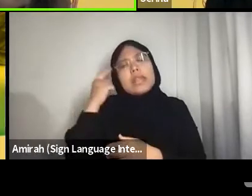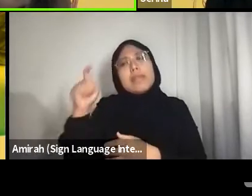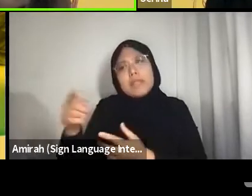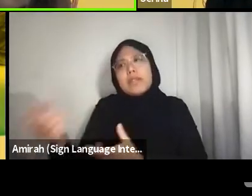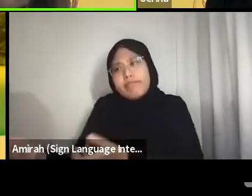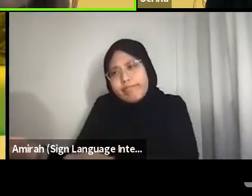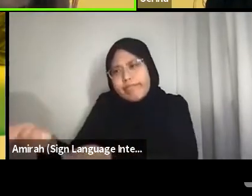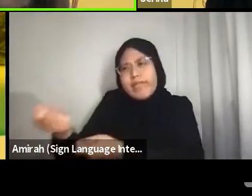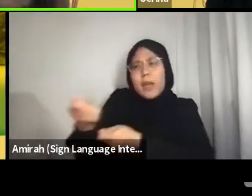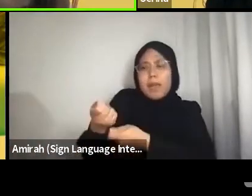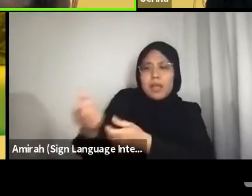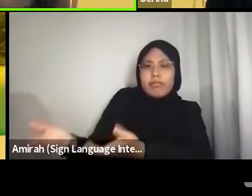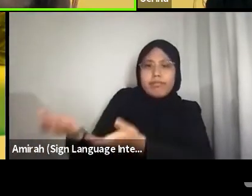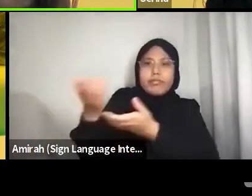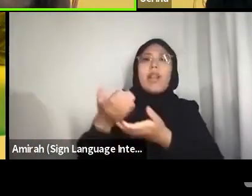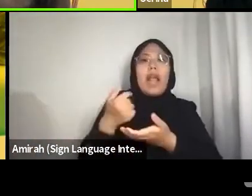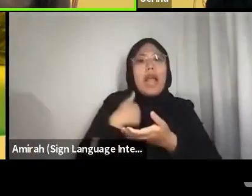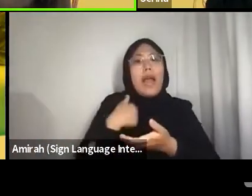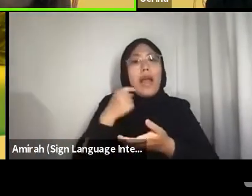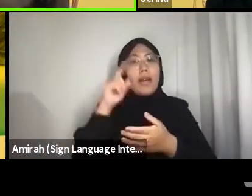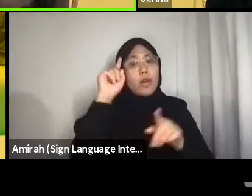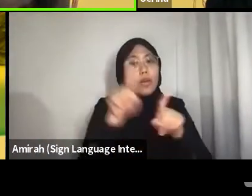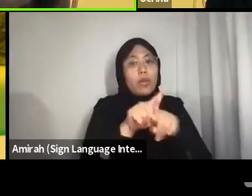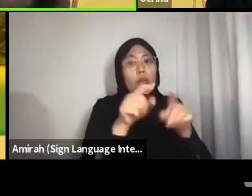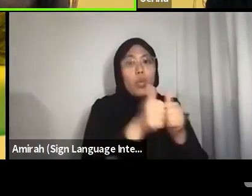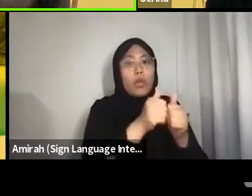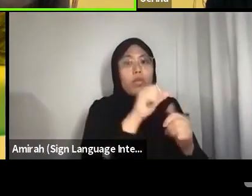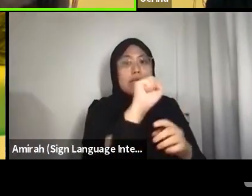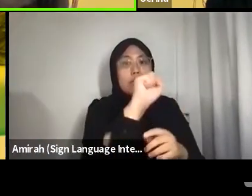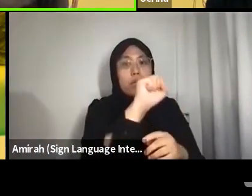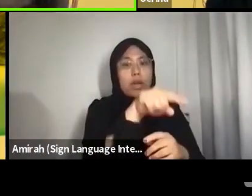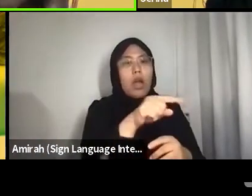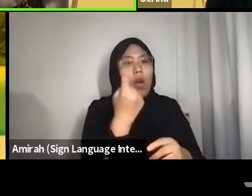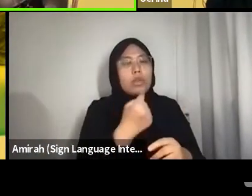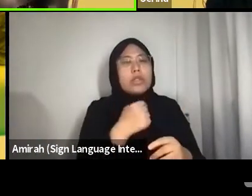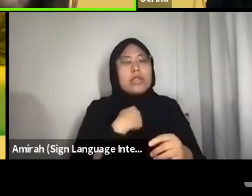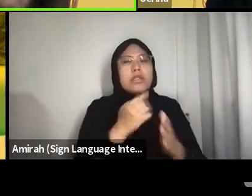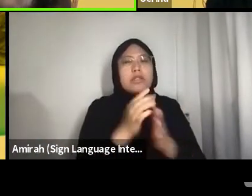So I agree with Serina that there seems to be this hunger for reclamation.